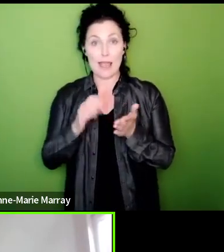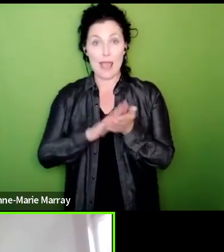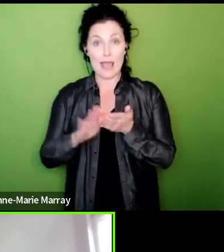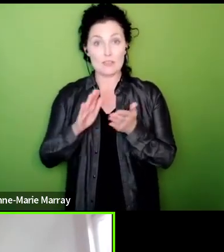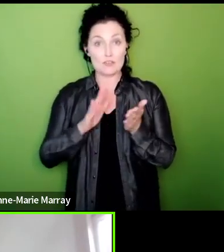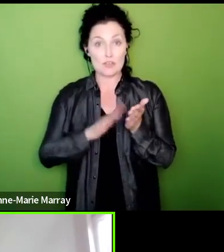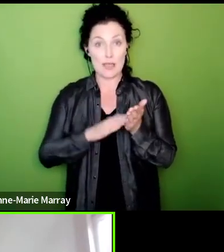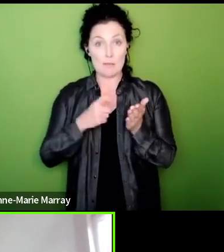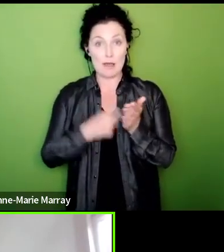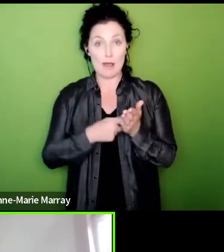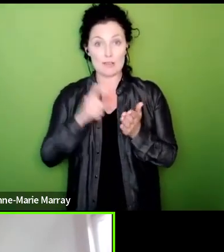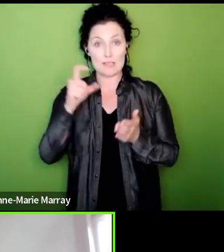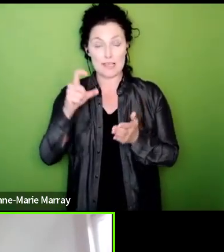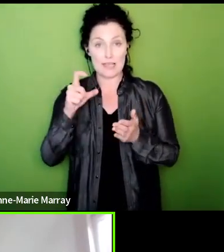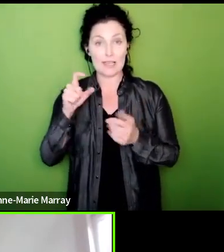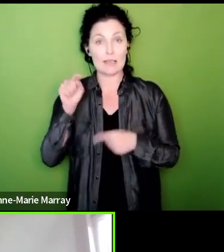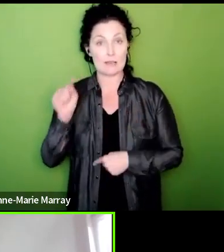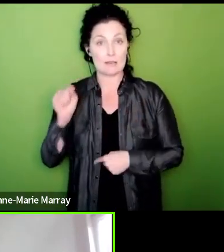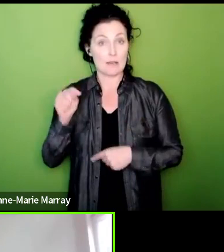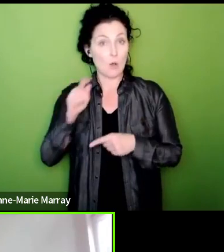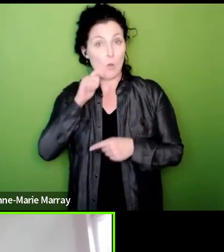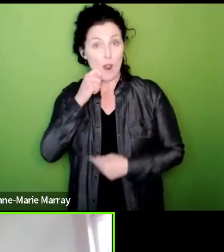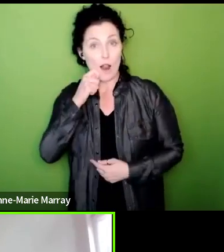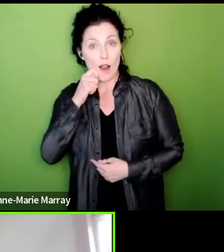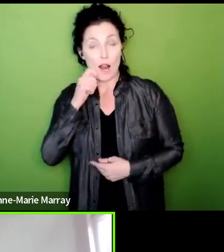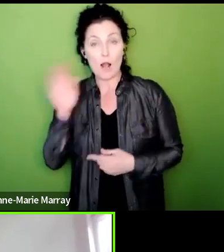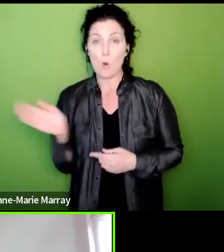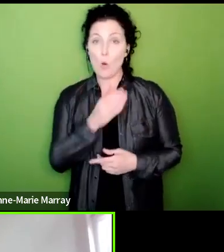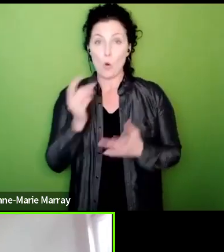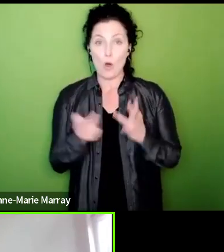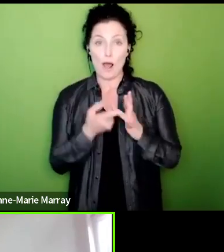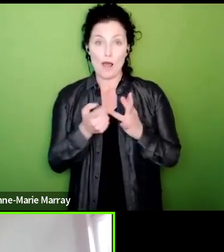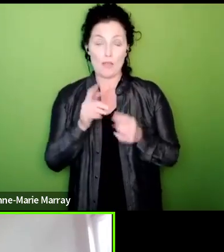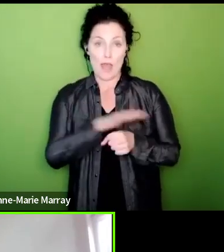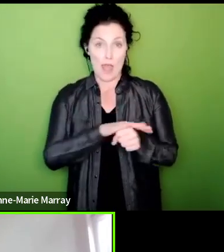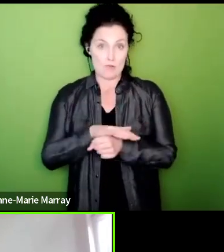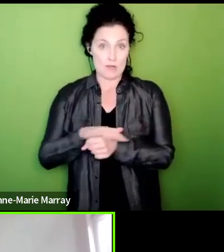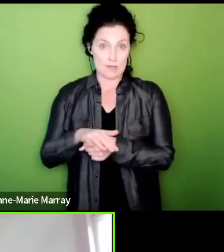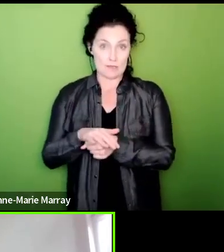win there but in all those other areas that have come close the NEC was clear that if the Reps and